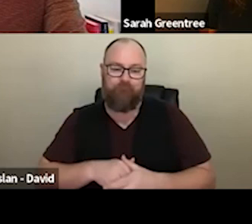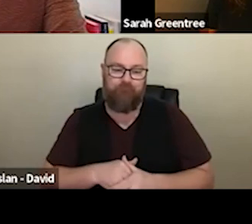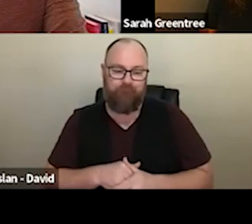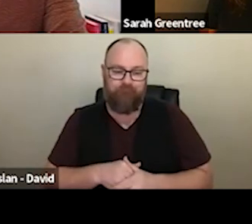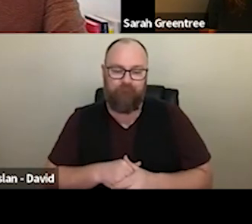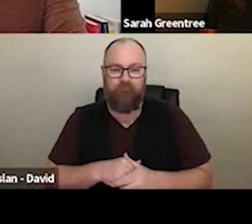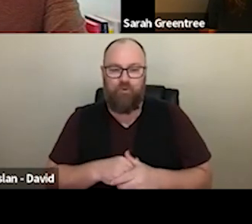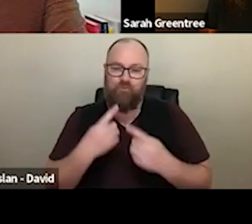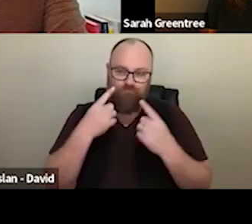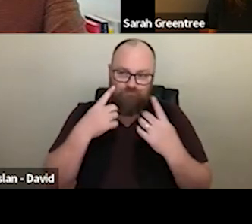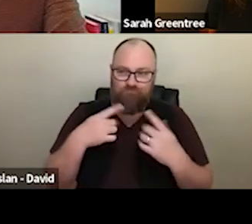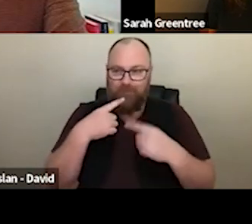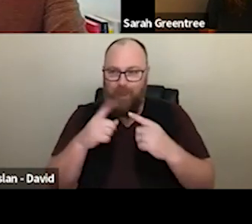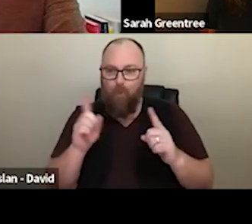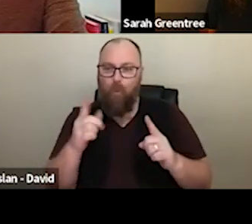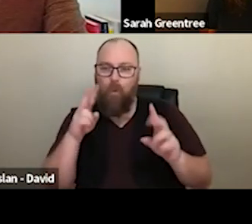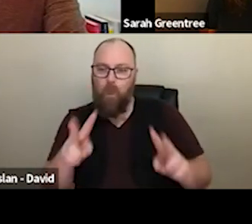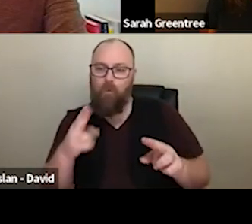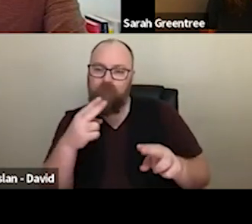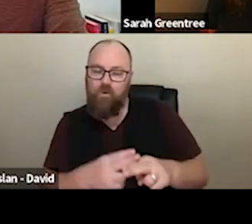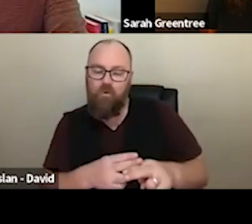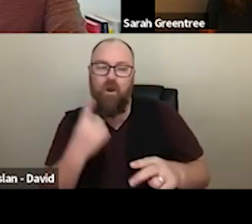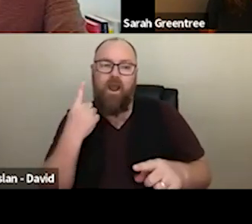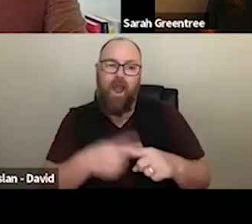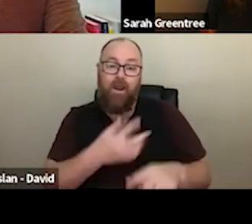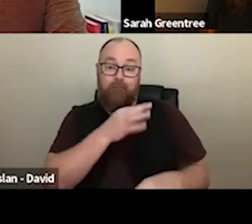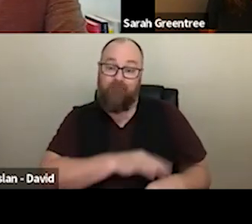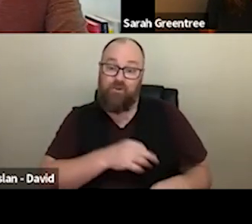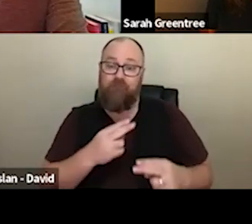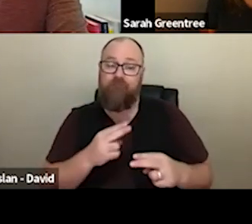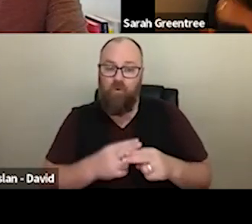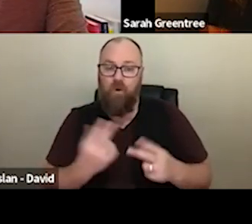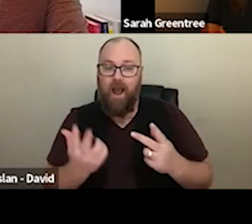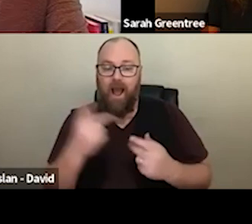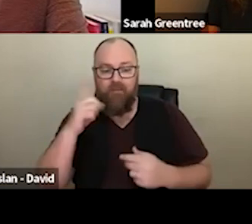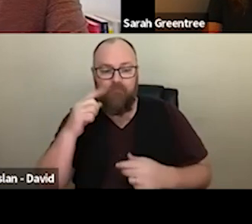It is really the questions that help us to articulate what we are looking for. And I really beneficial for people to pick up on and understand. for and are really beneficial for other people. Then to sort of to sort of pick up on, and